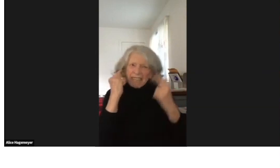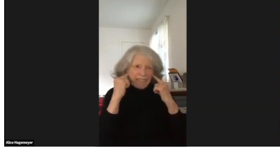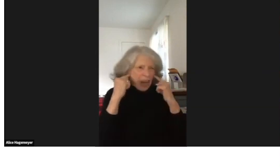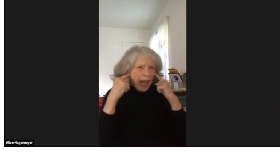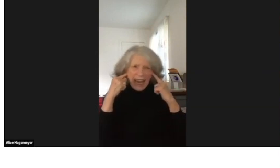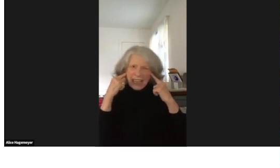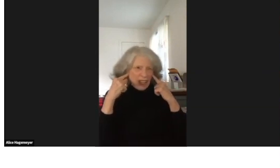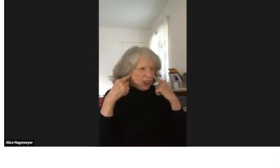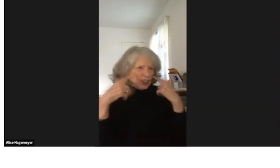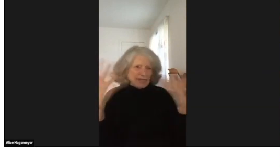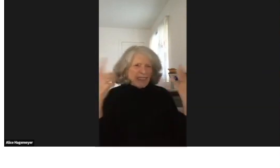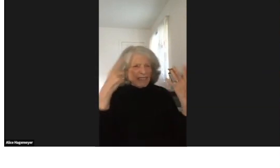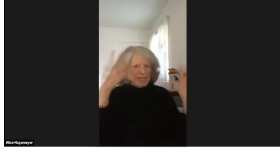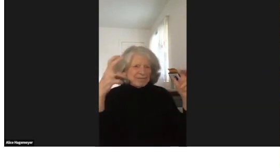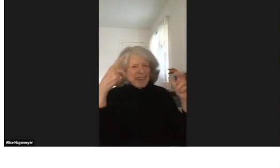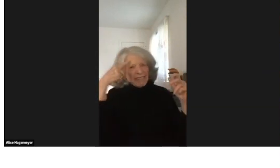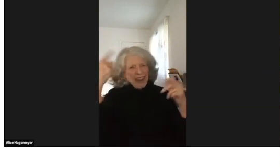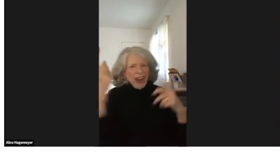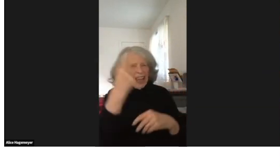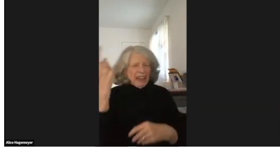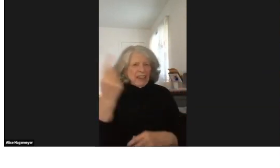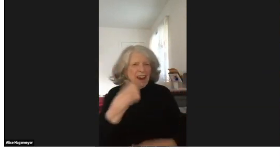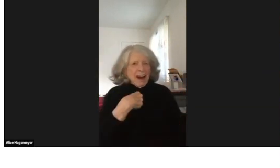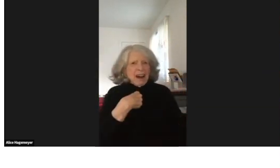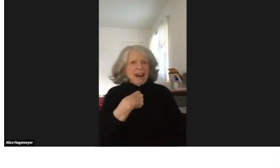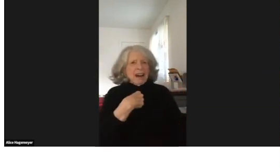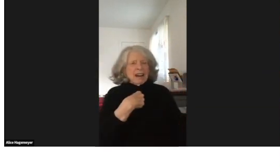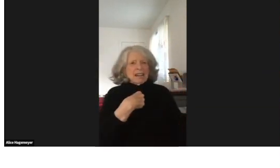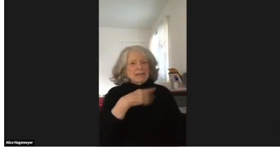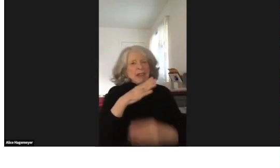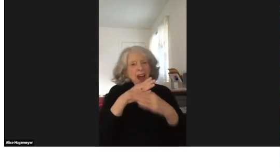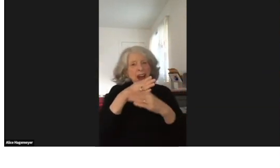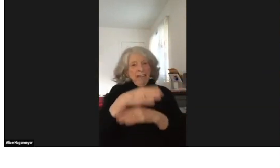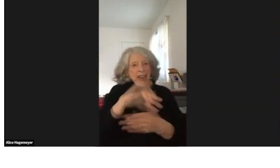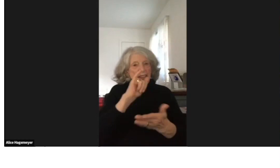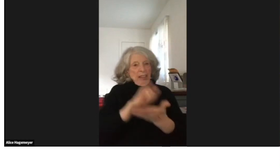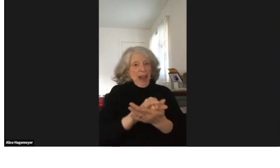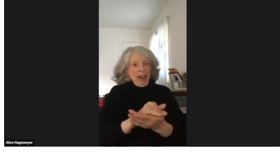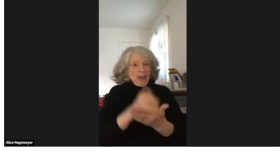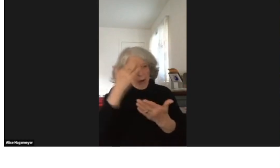My mom kept saying, "You're deaf. You can't hear and you'll never be able to hear."